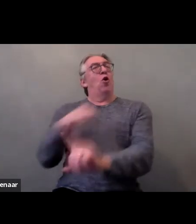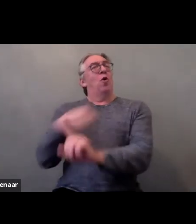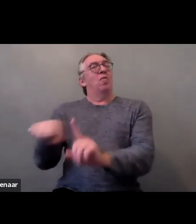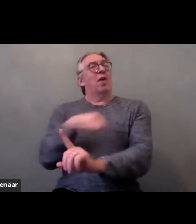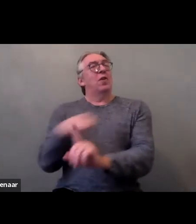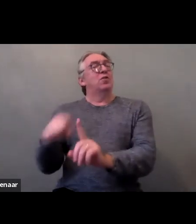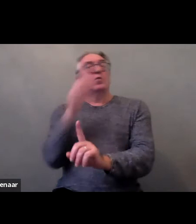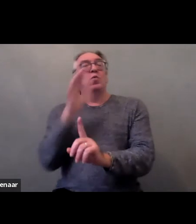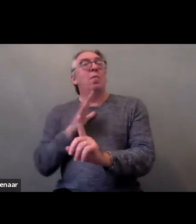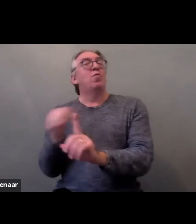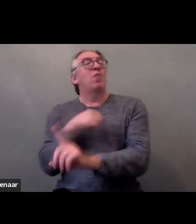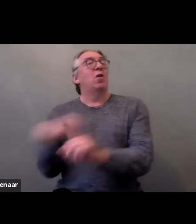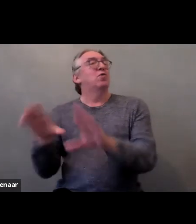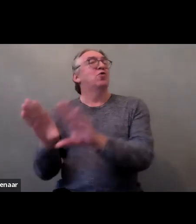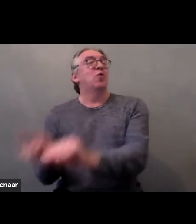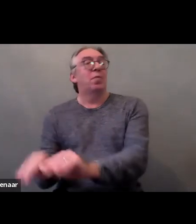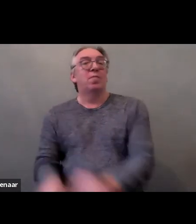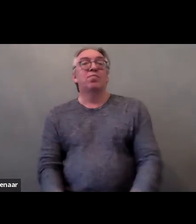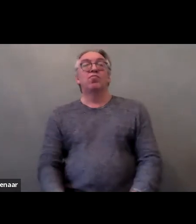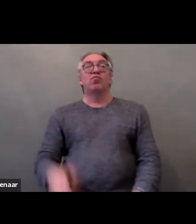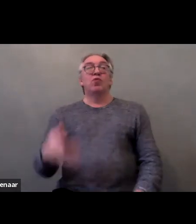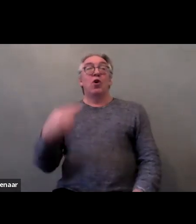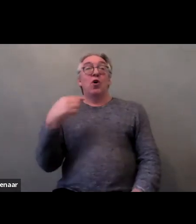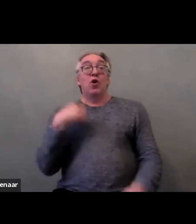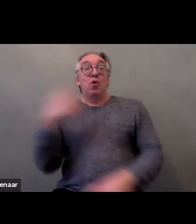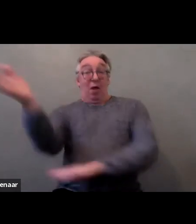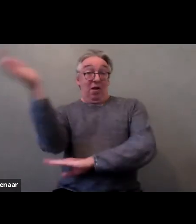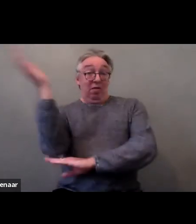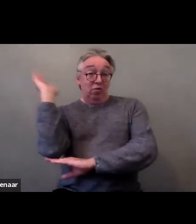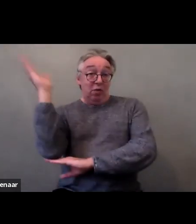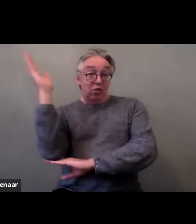In my presentation I thought I’d deal with... Give a presentation